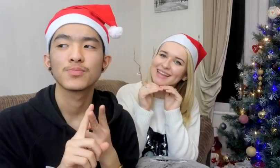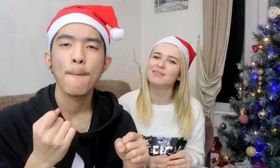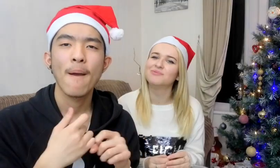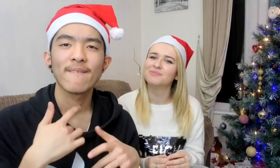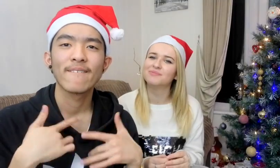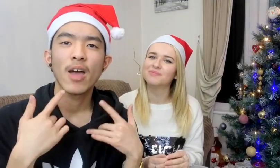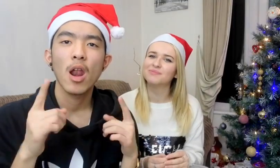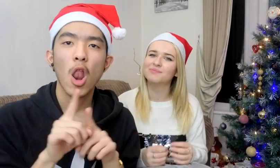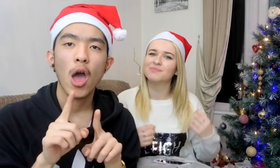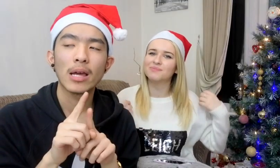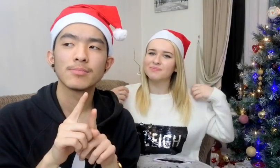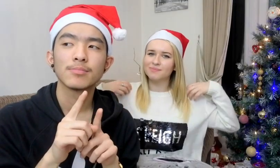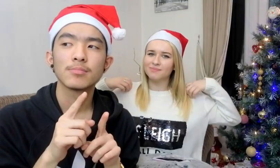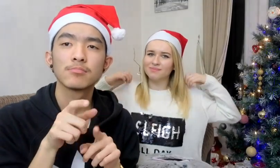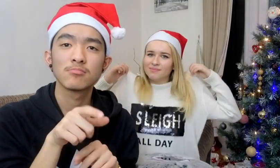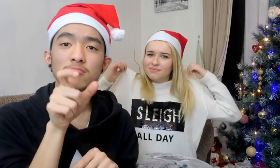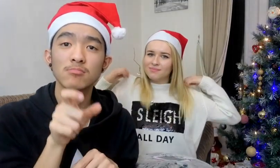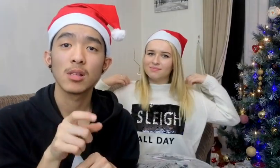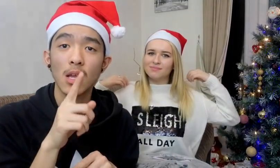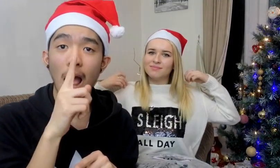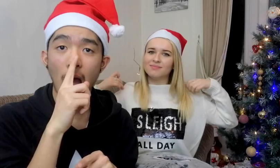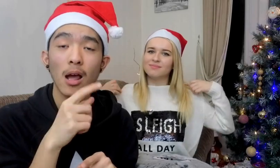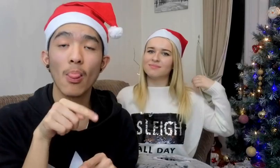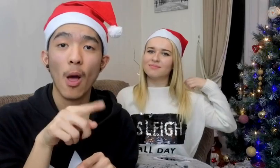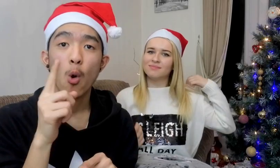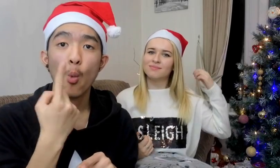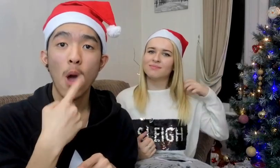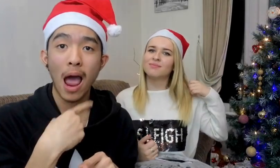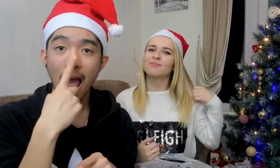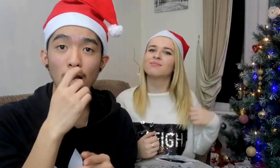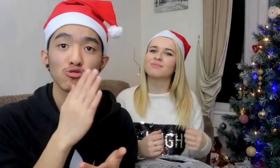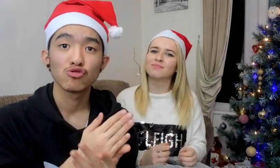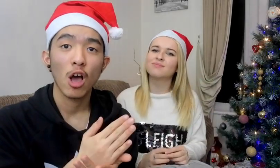It makes me feel like she's the one who I can trust